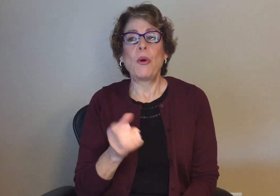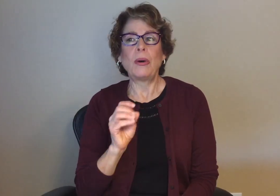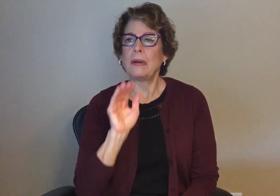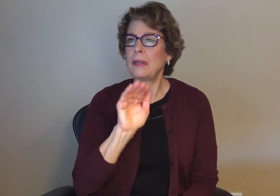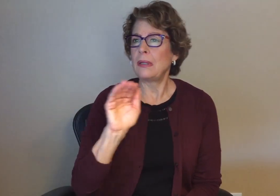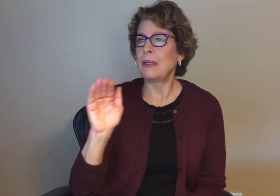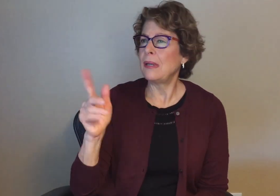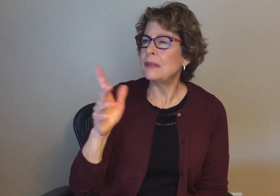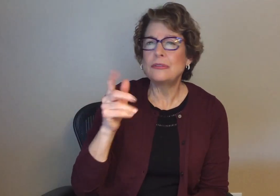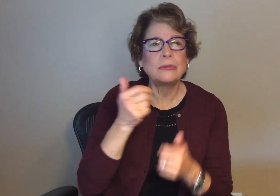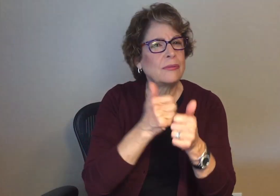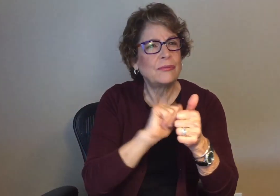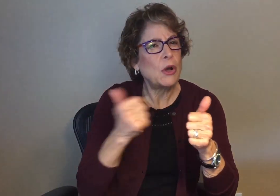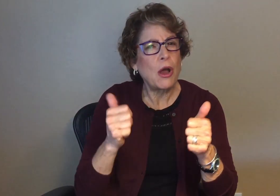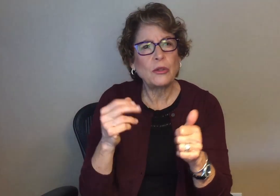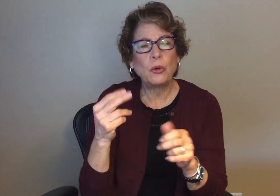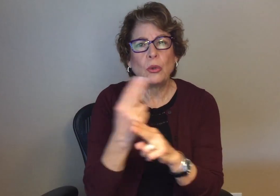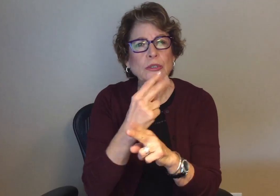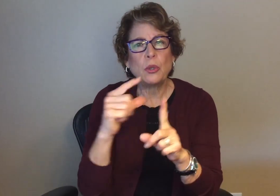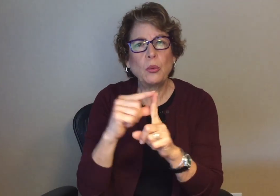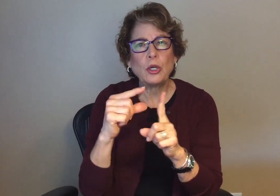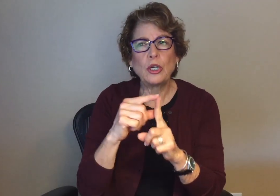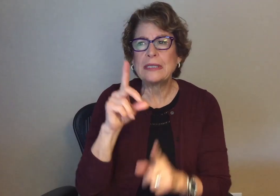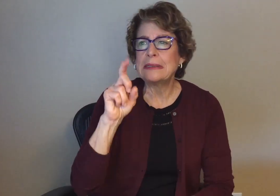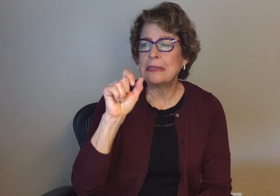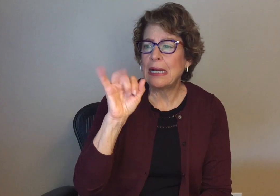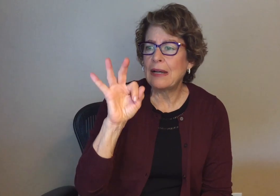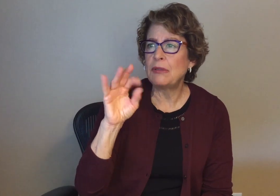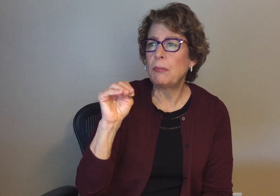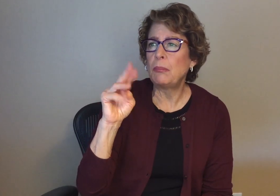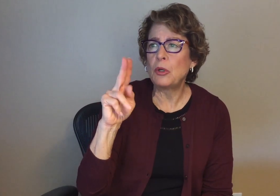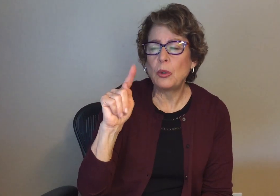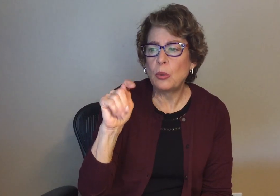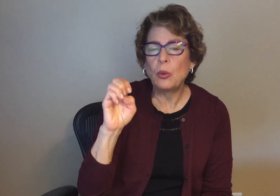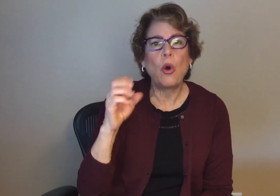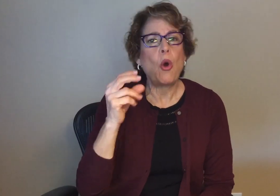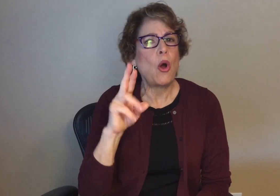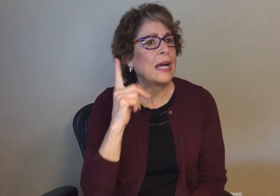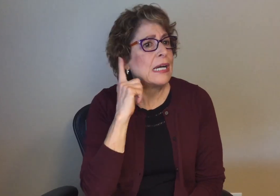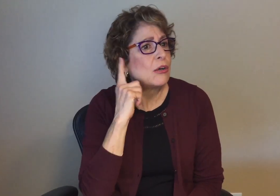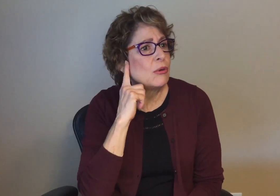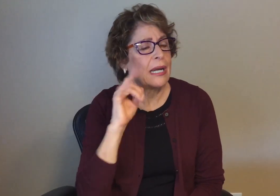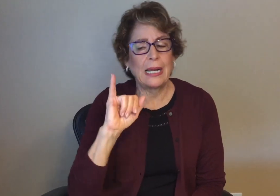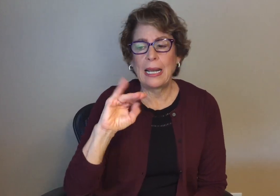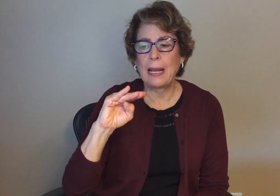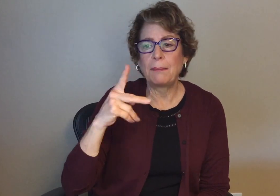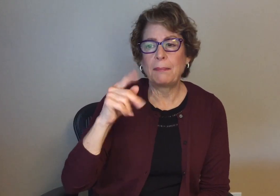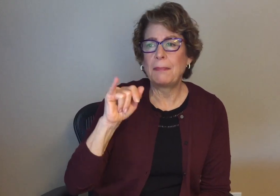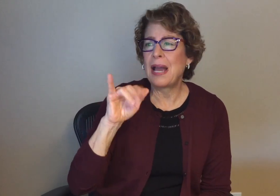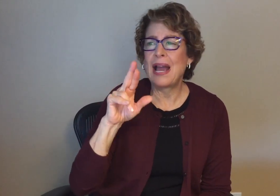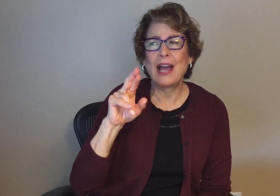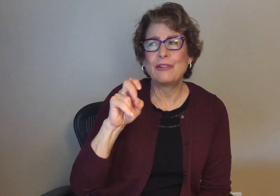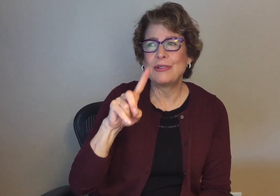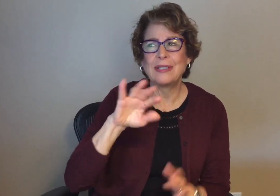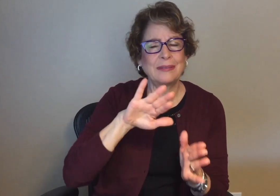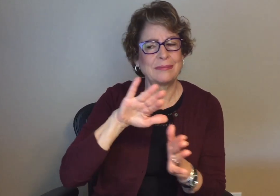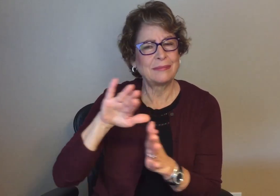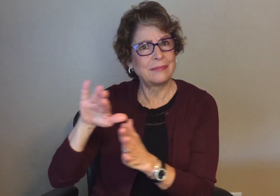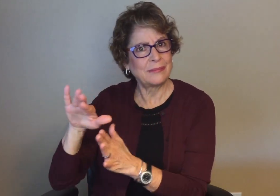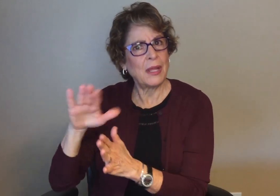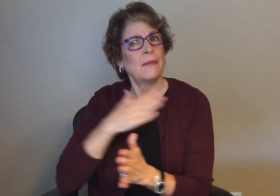It also states that the media should avoid using “deaf mute” or “hearing impaired.”